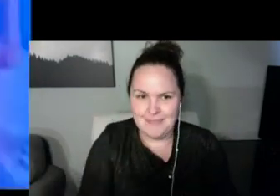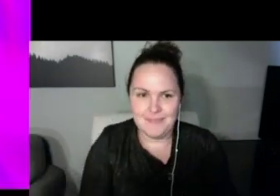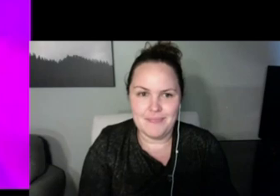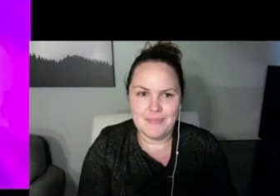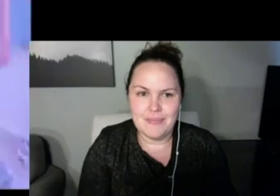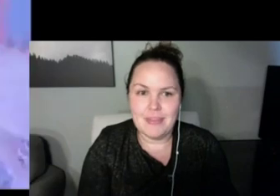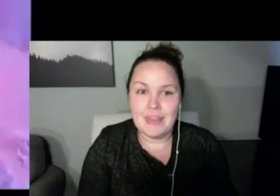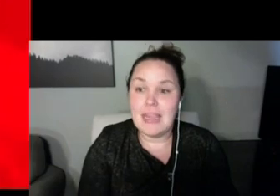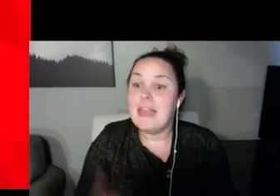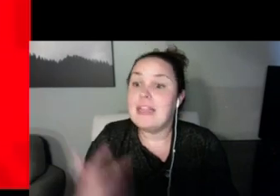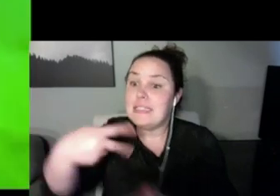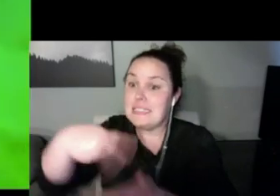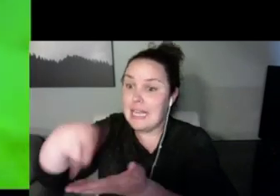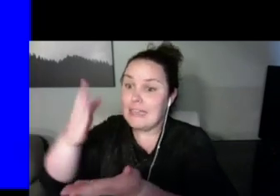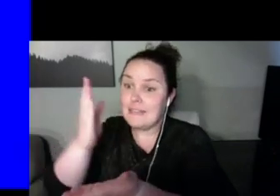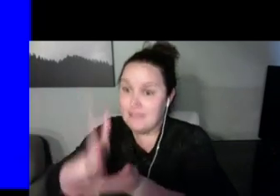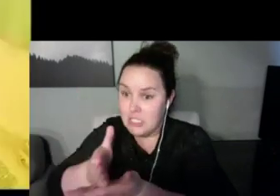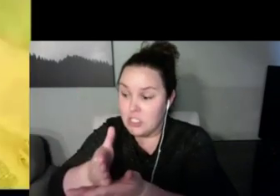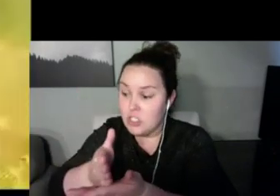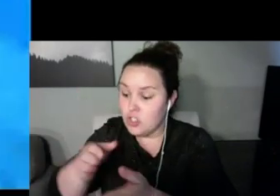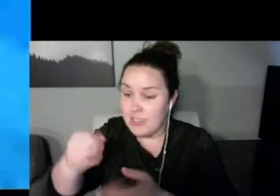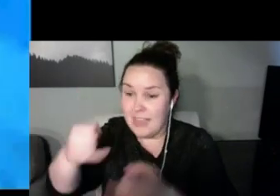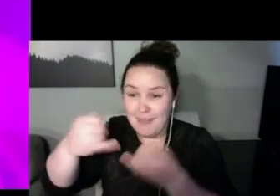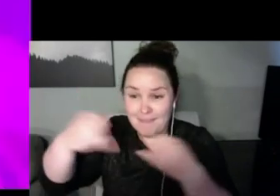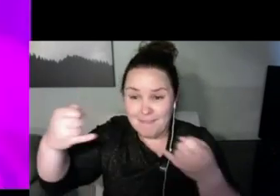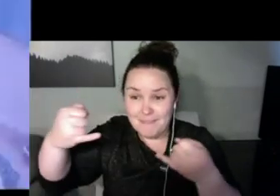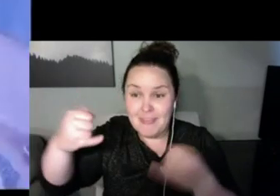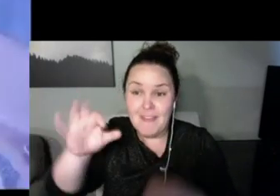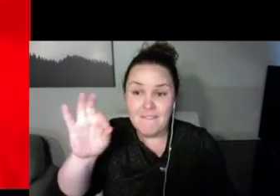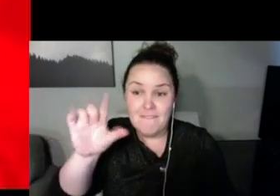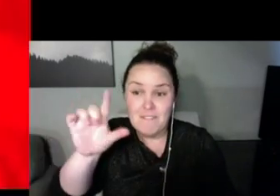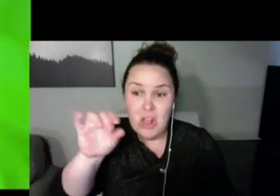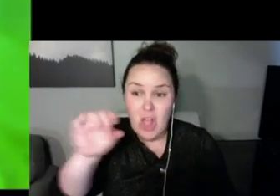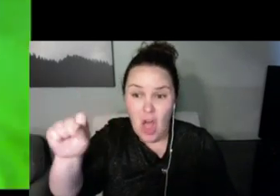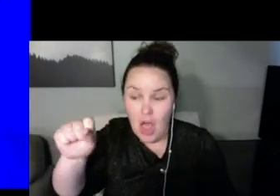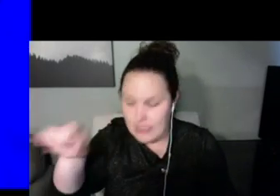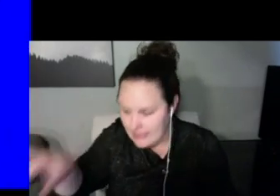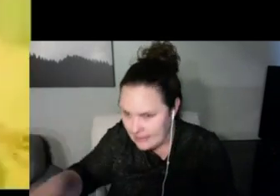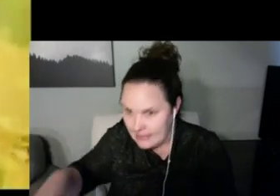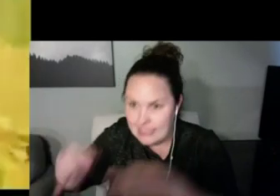And then we'll go ahead and have some questions for you.